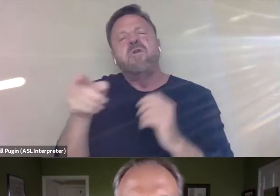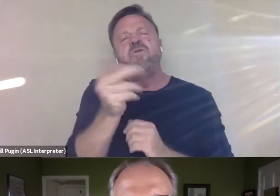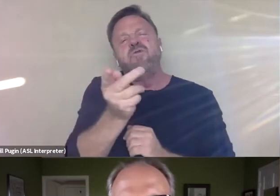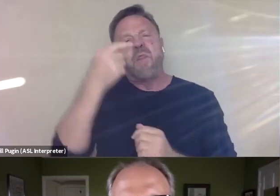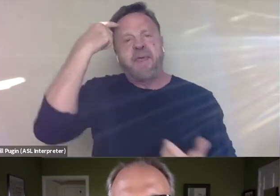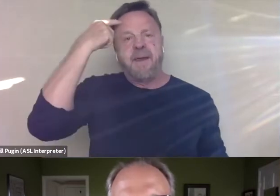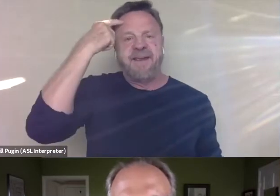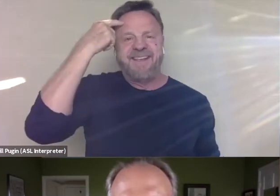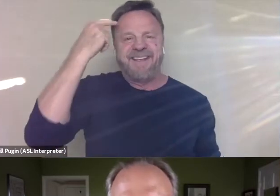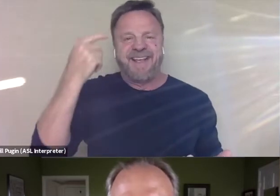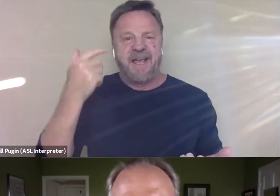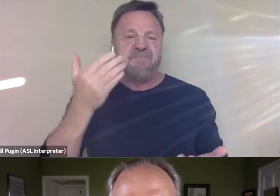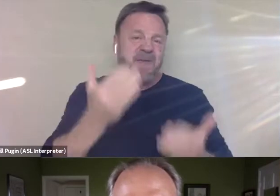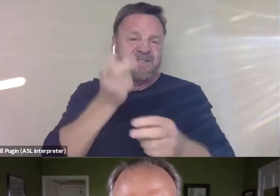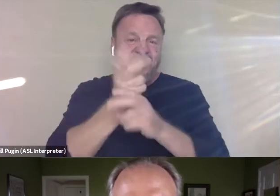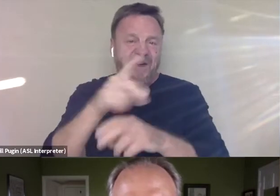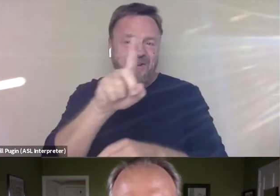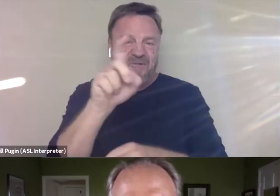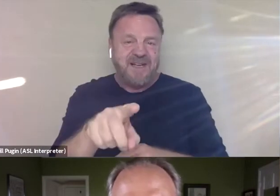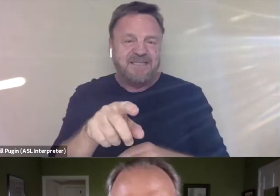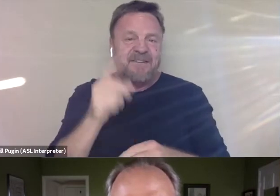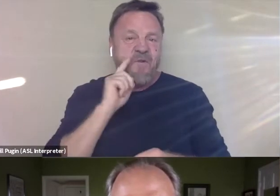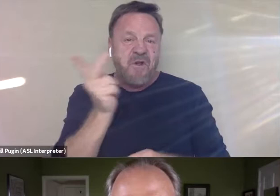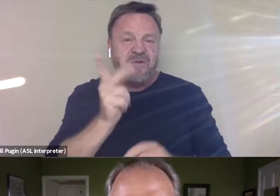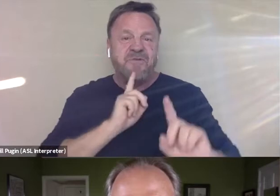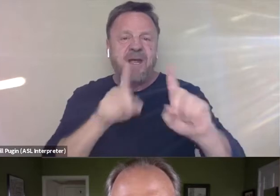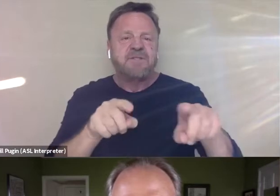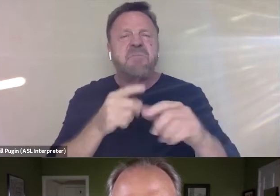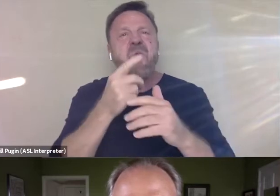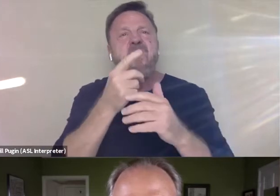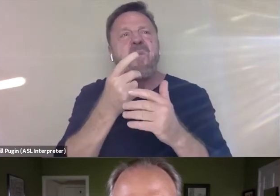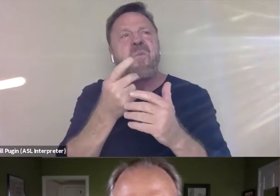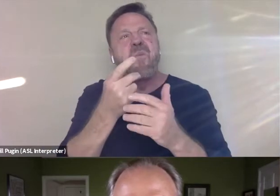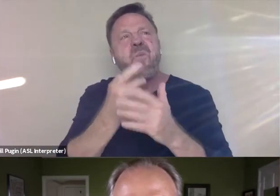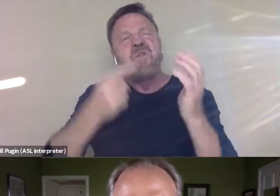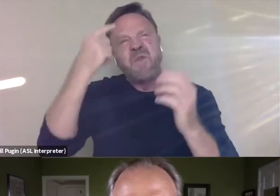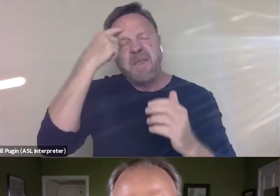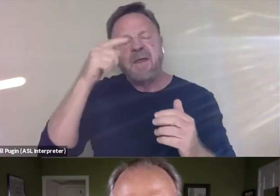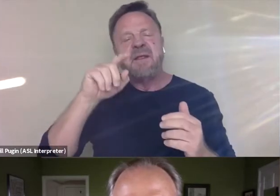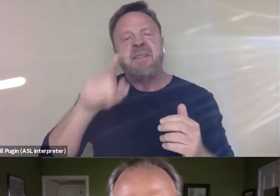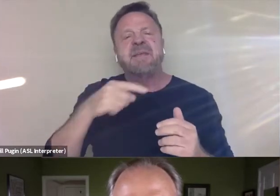I mean, this is maybe a hard question to answer, but what do you think that says about his guilt or innocence,